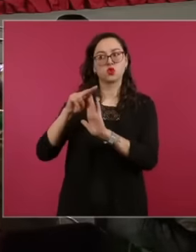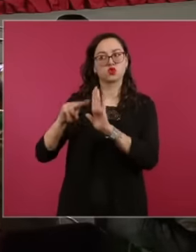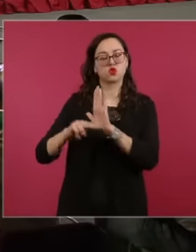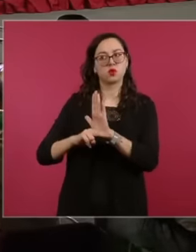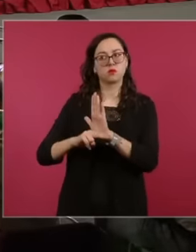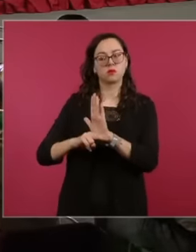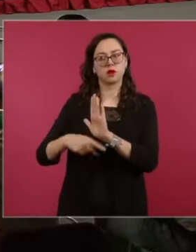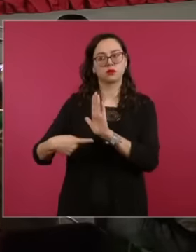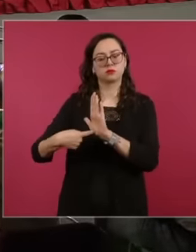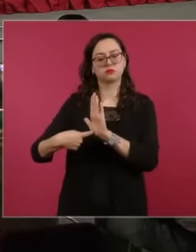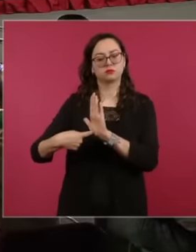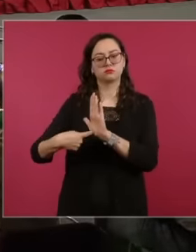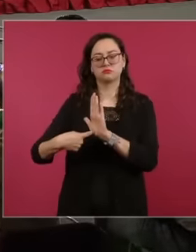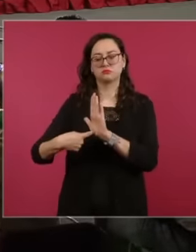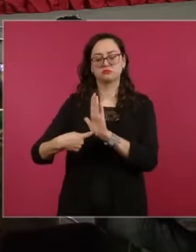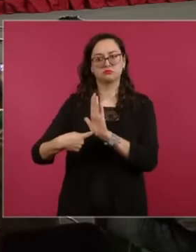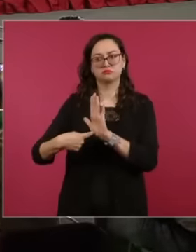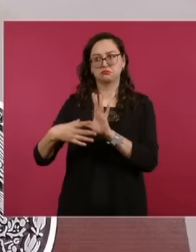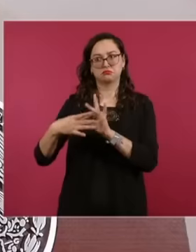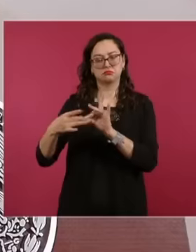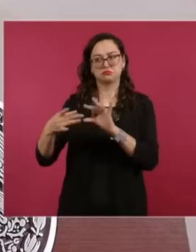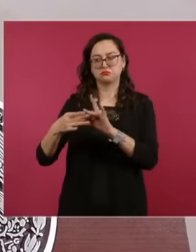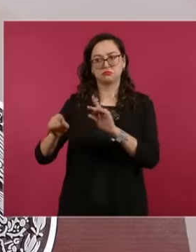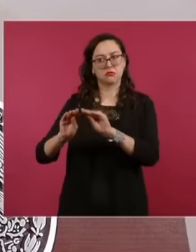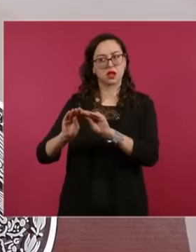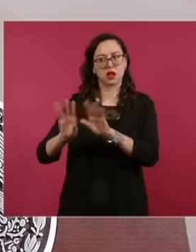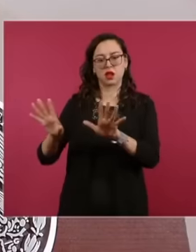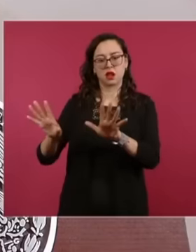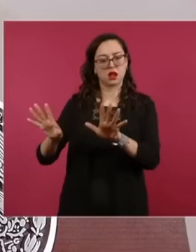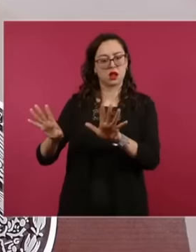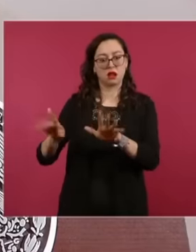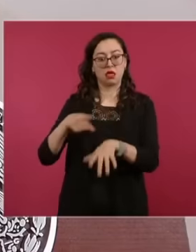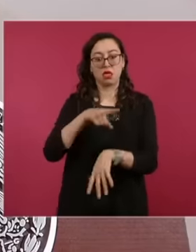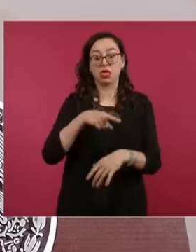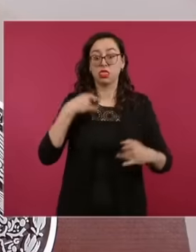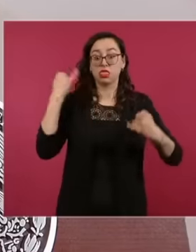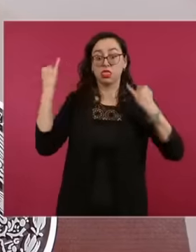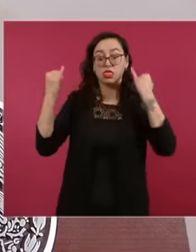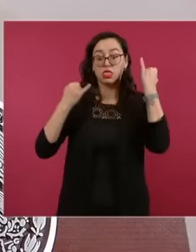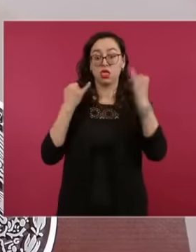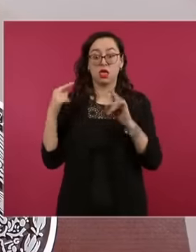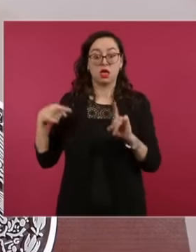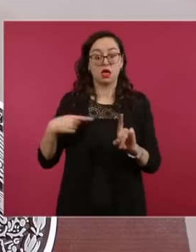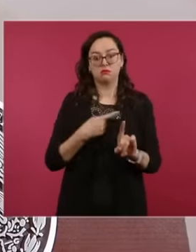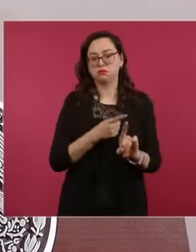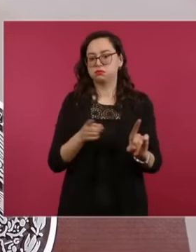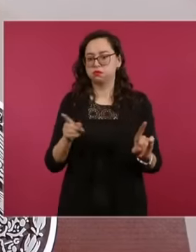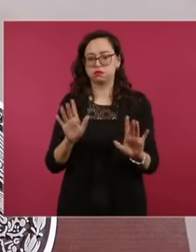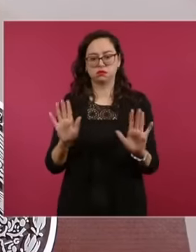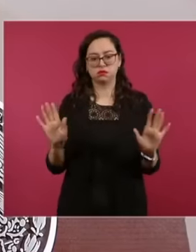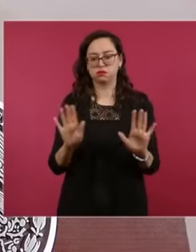by the tax authority and It should be noted that in the majority of cases